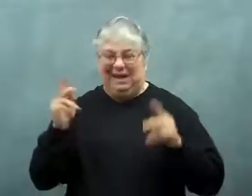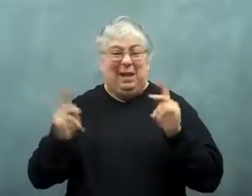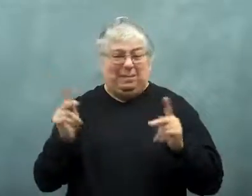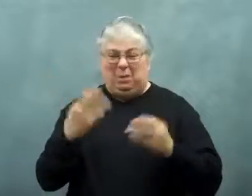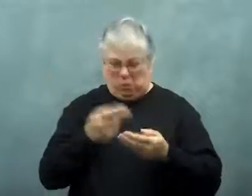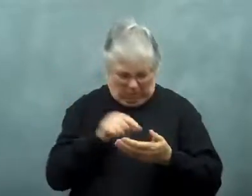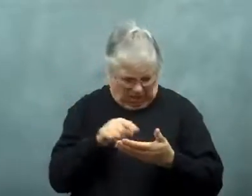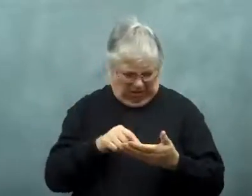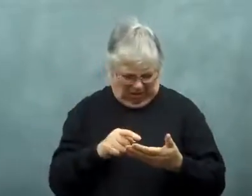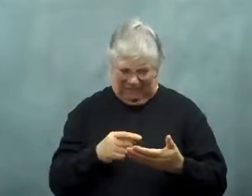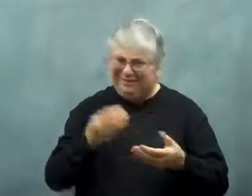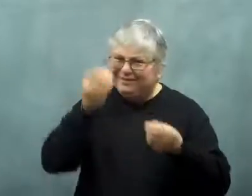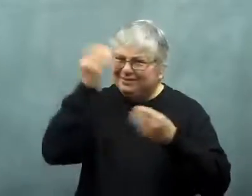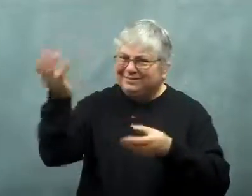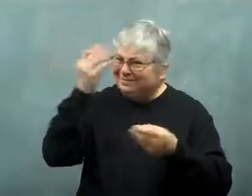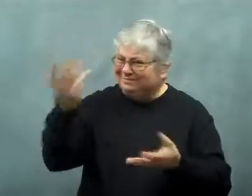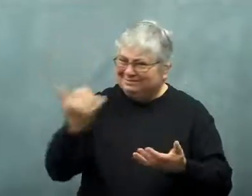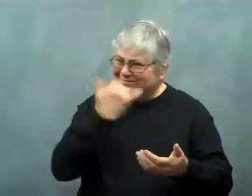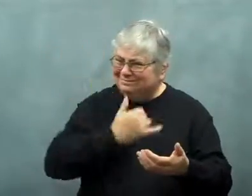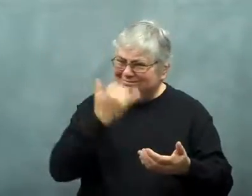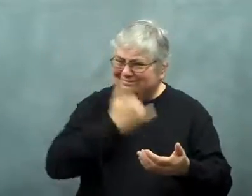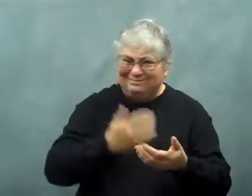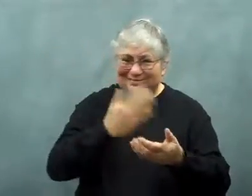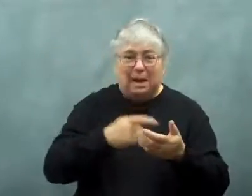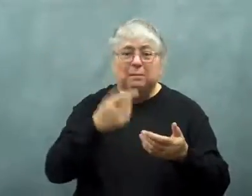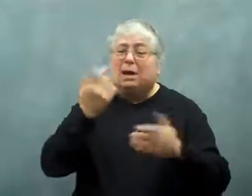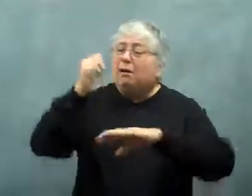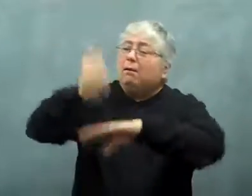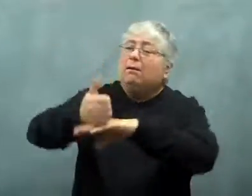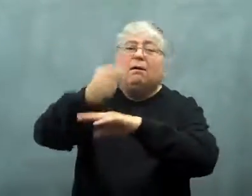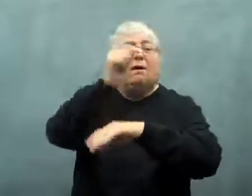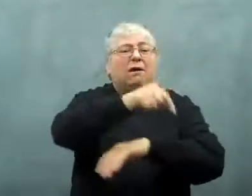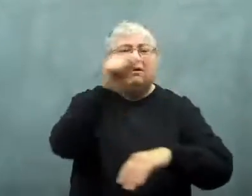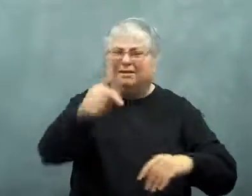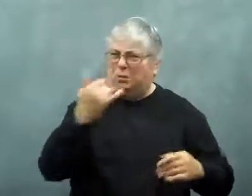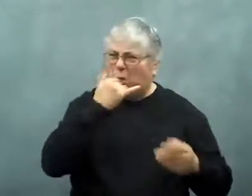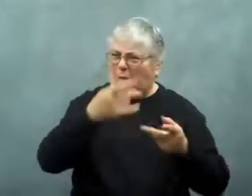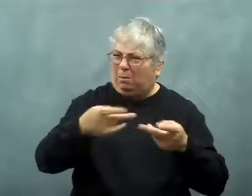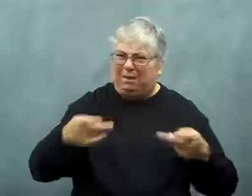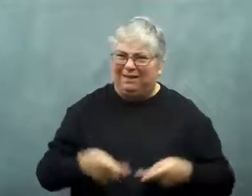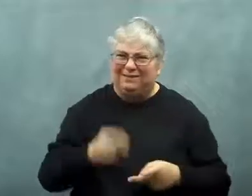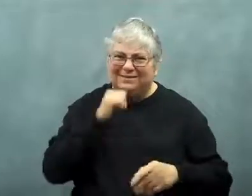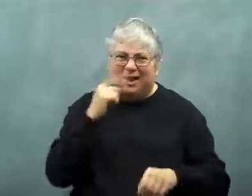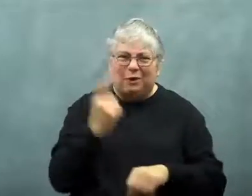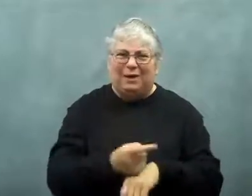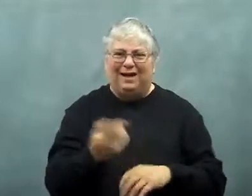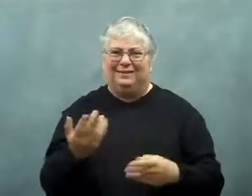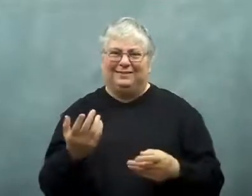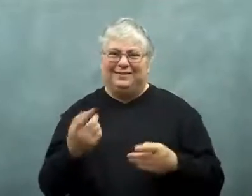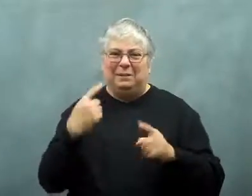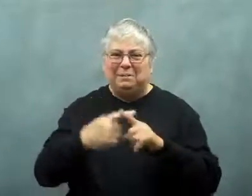Users notified Apple of all the errors.